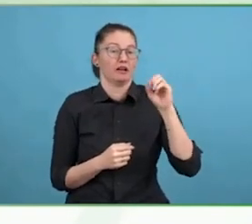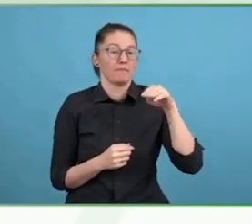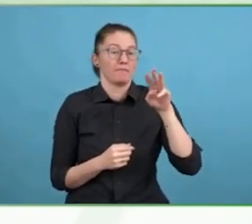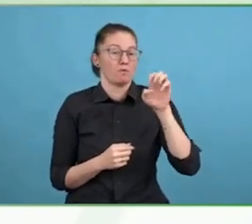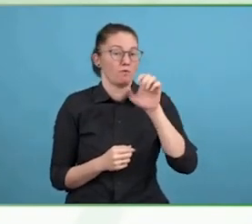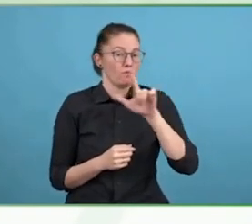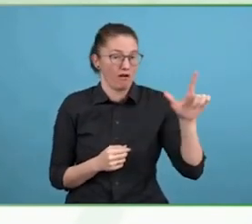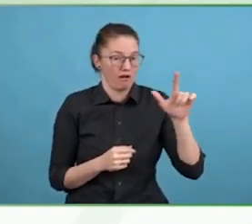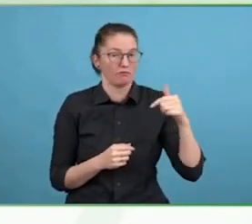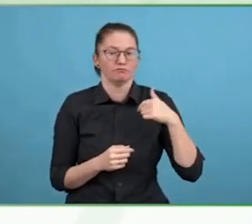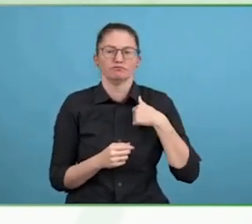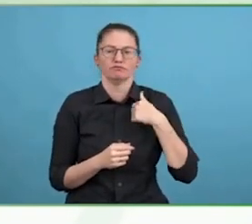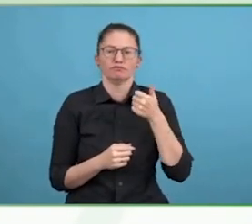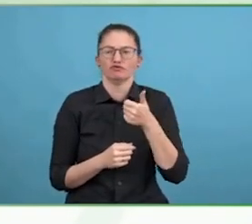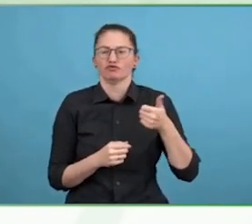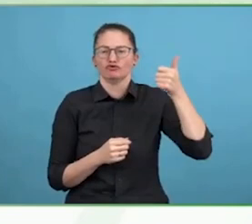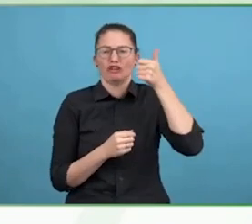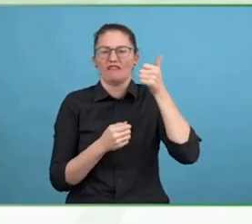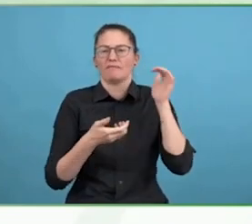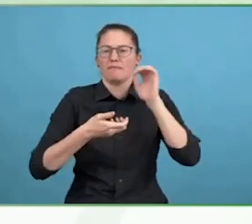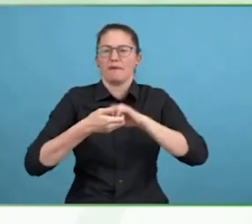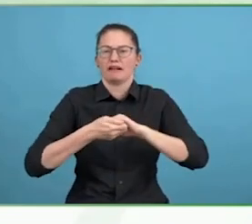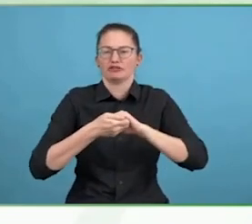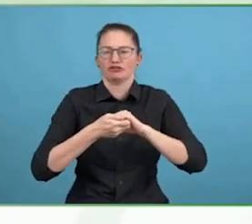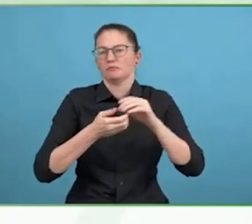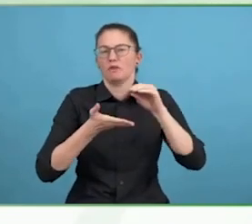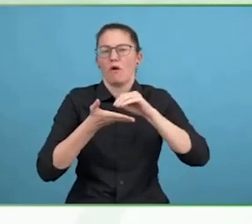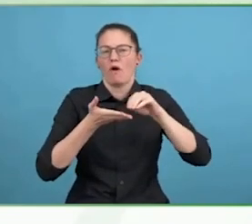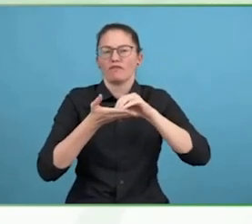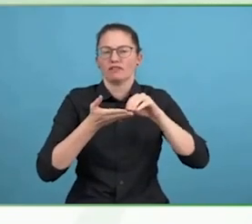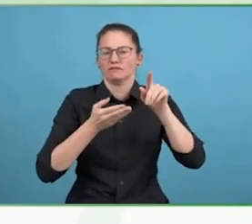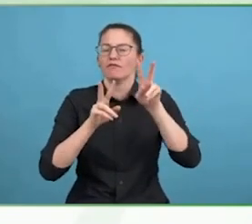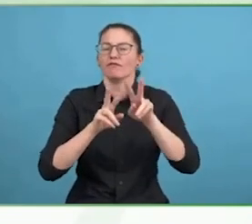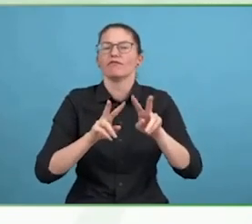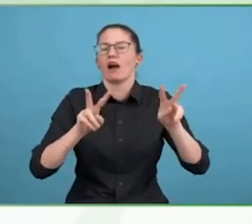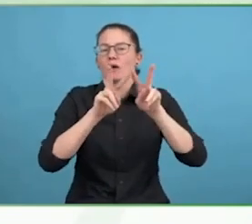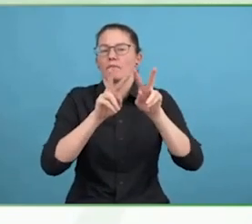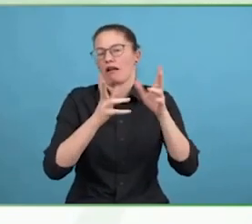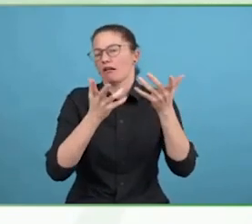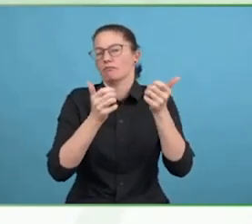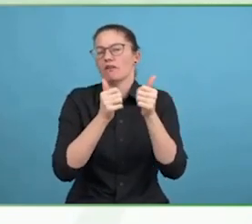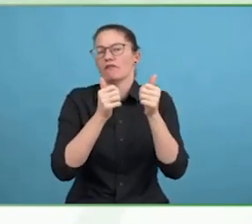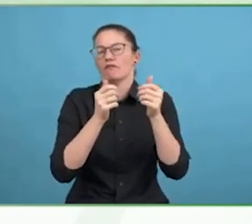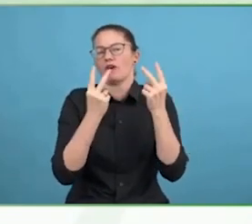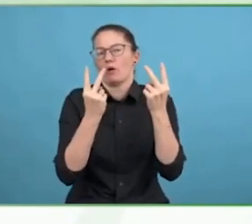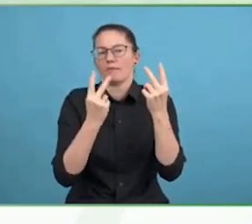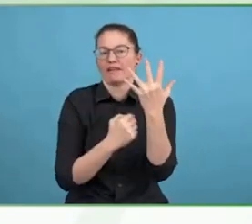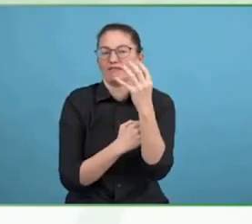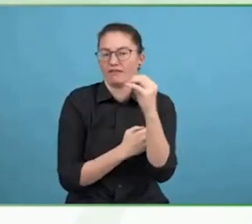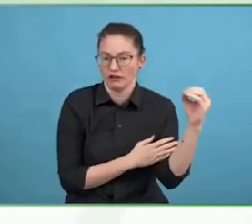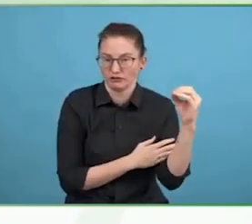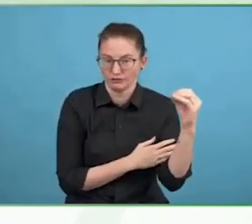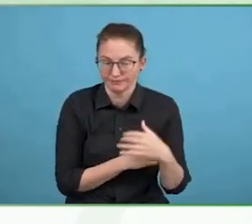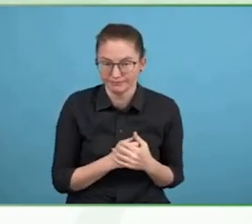The Valuable 500 is a global collection of 500 companies committed to